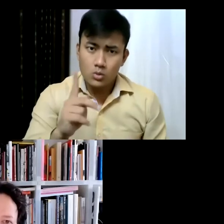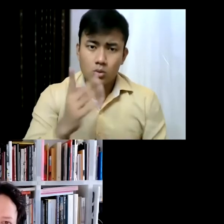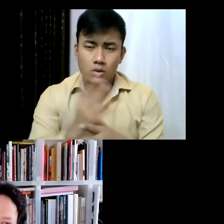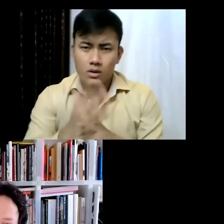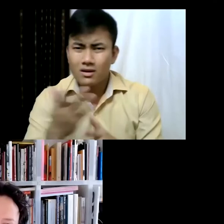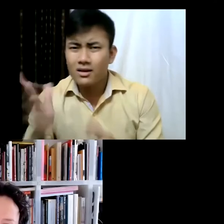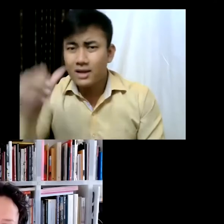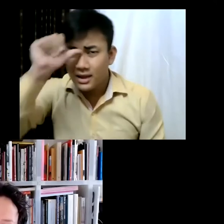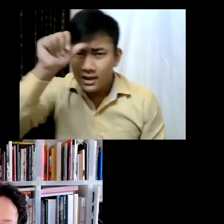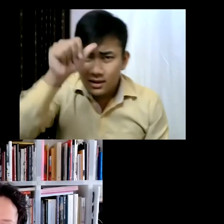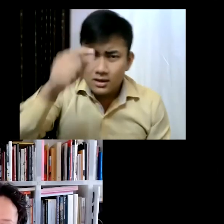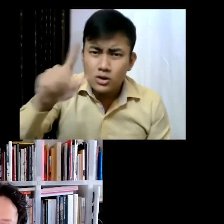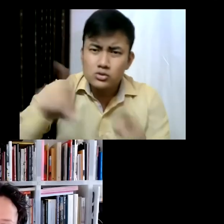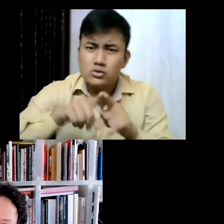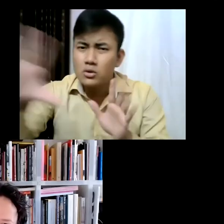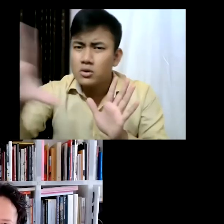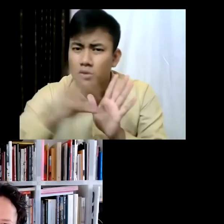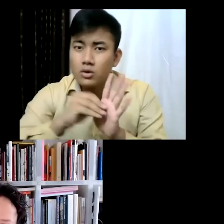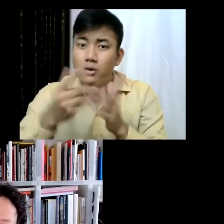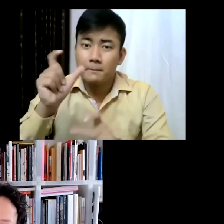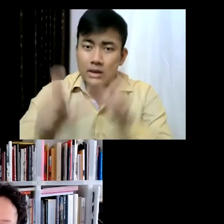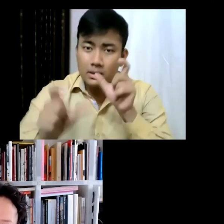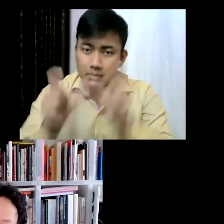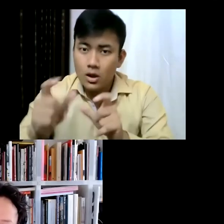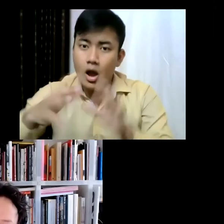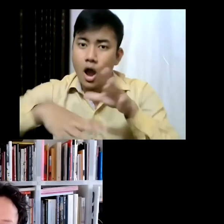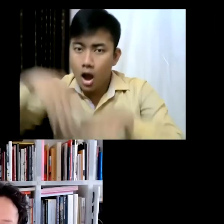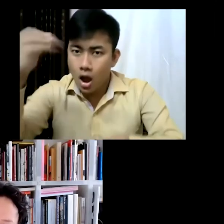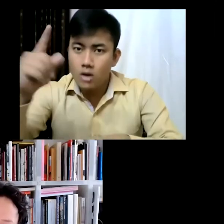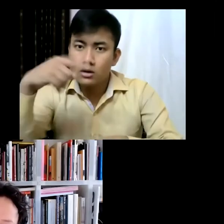collaborate with international art events of significance, for example the Venice Biennale?